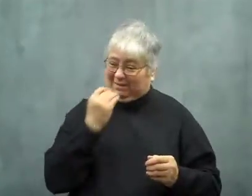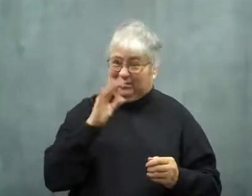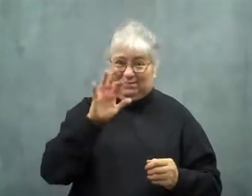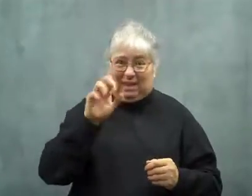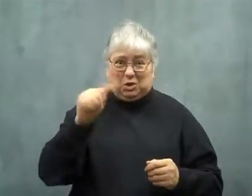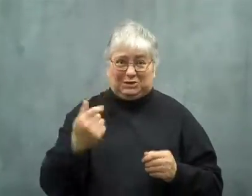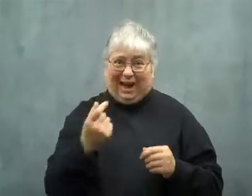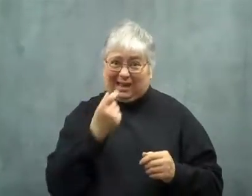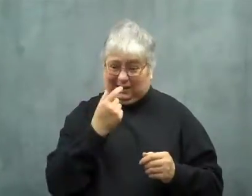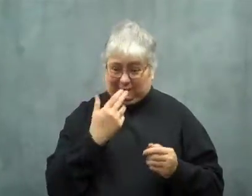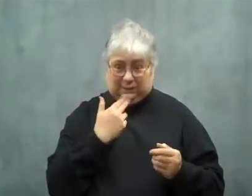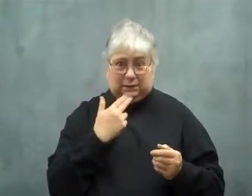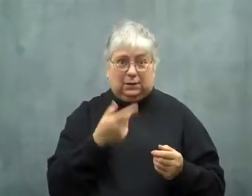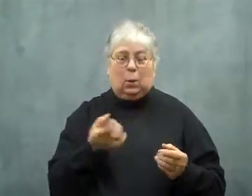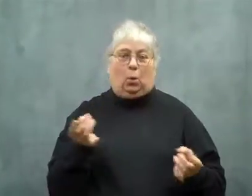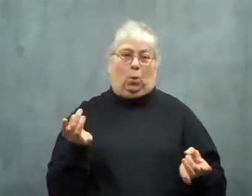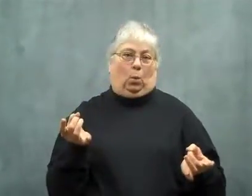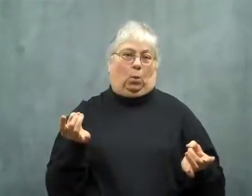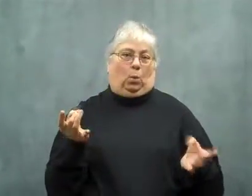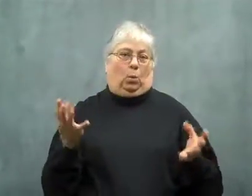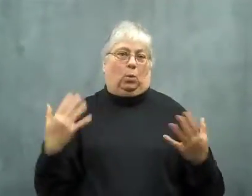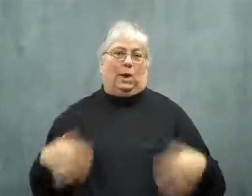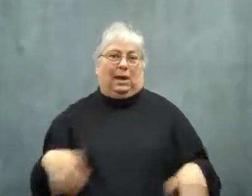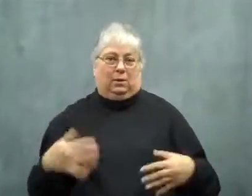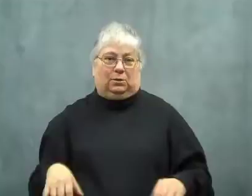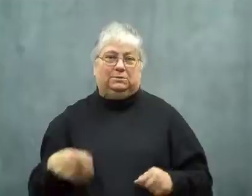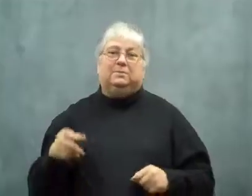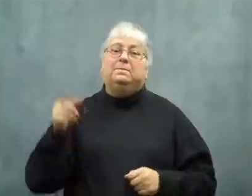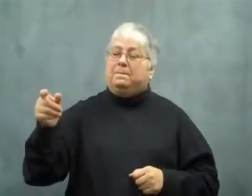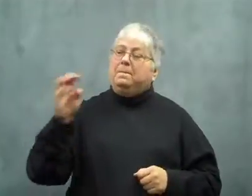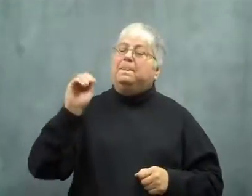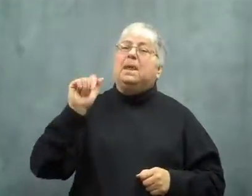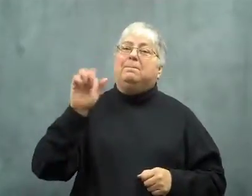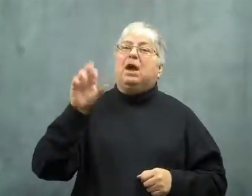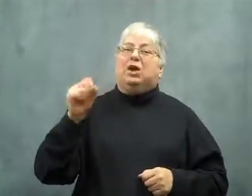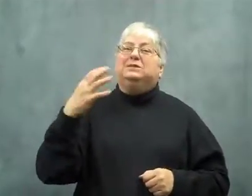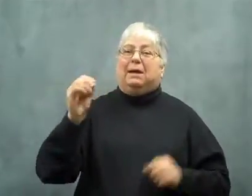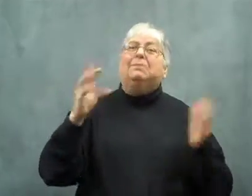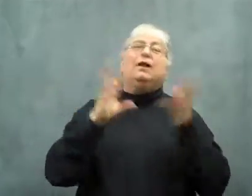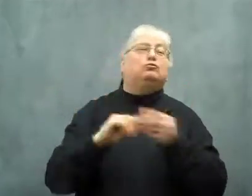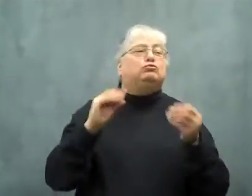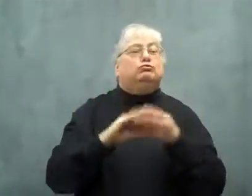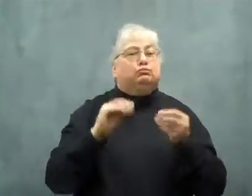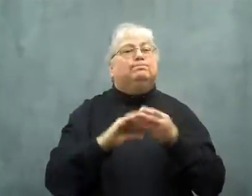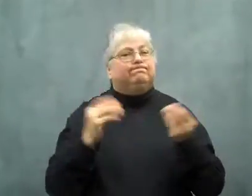Can you imagine people eating 510 calories in just one candy bar?